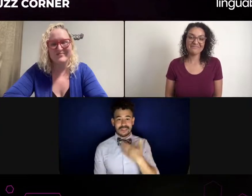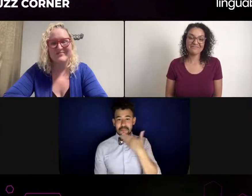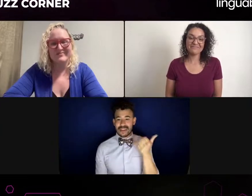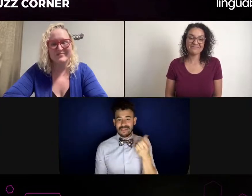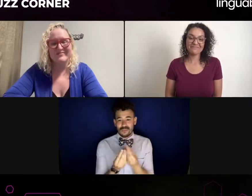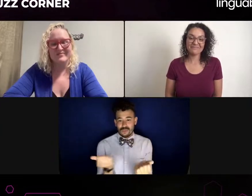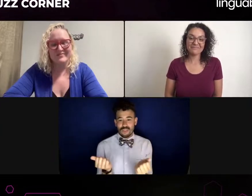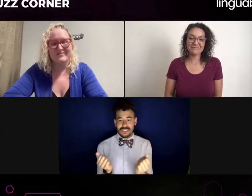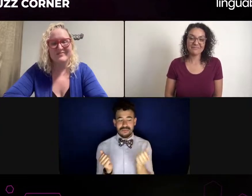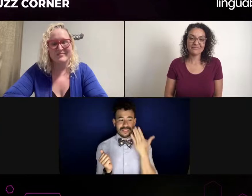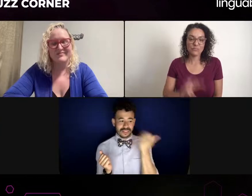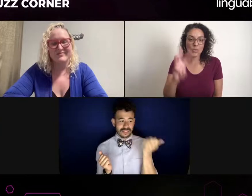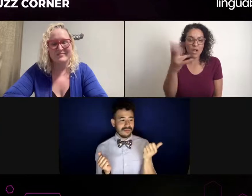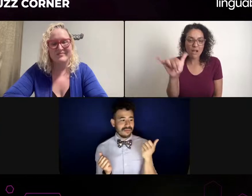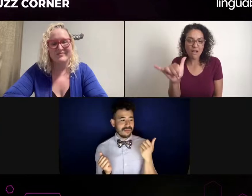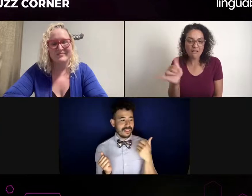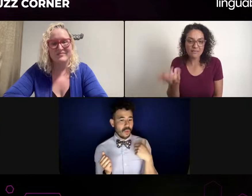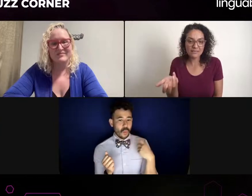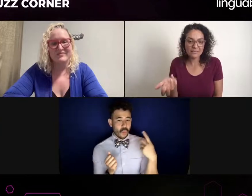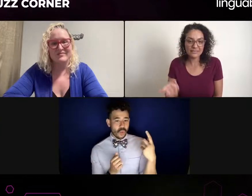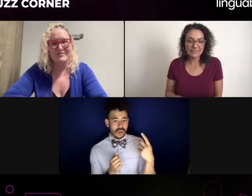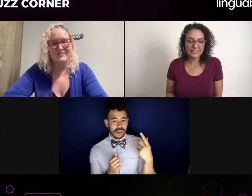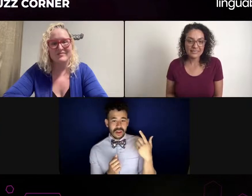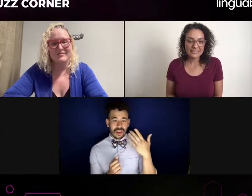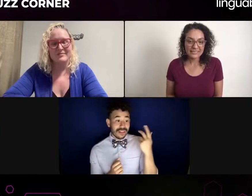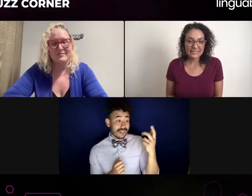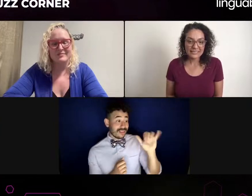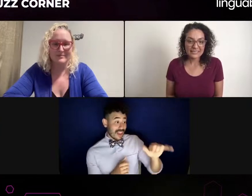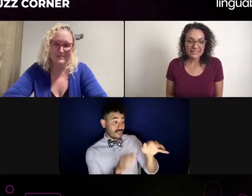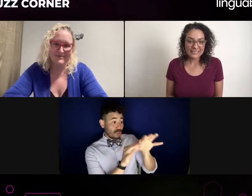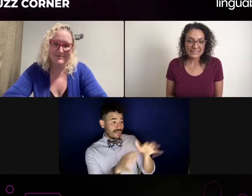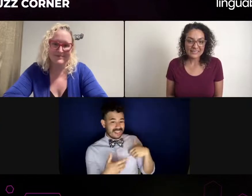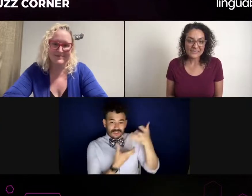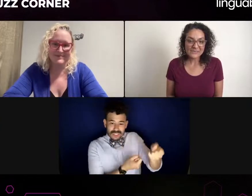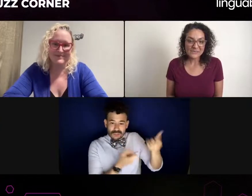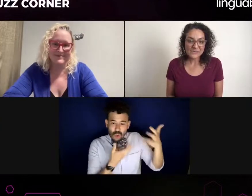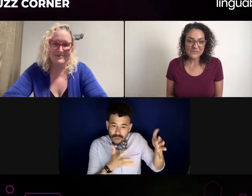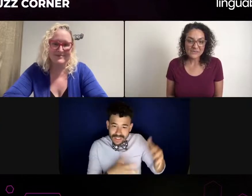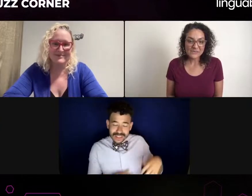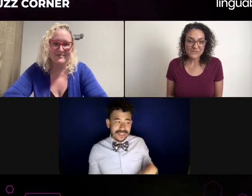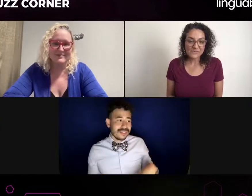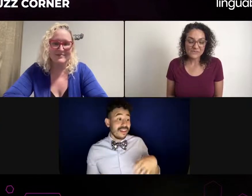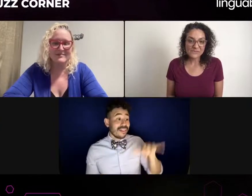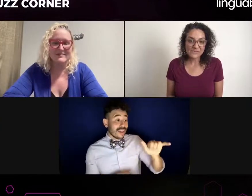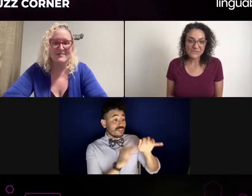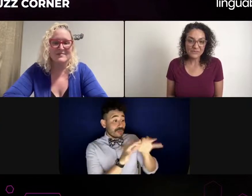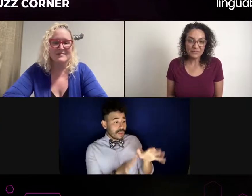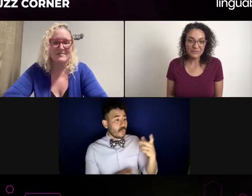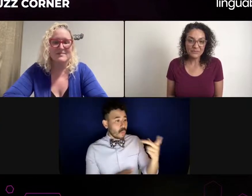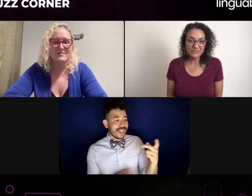I can't stress this enough, it's a case by case basis. And then, it's a small community.